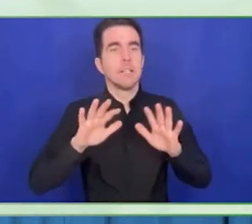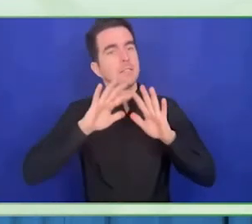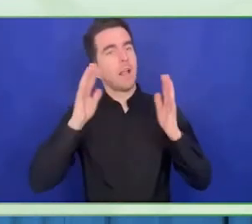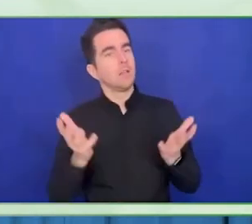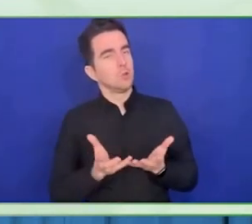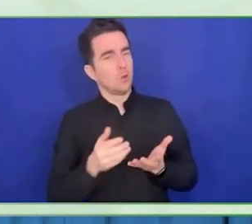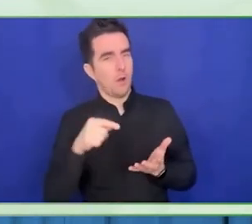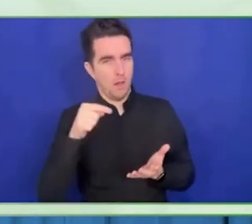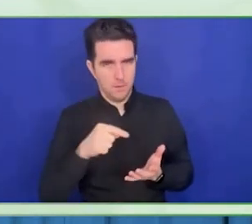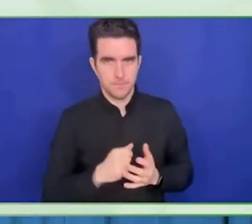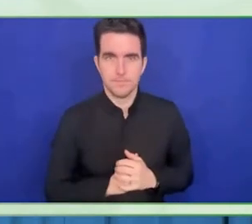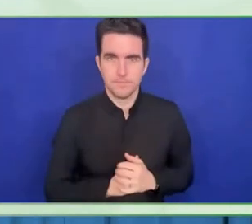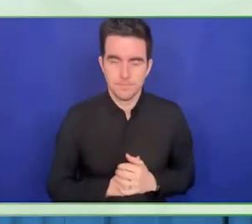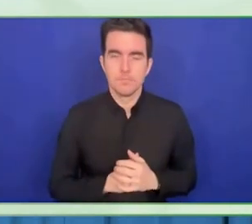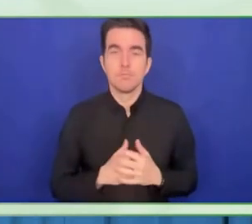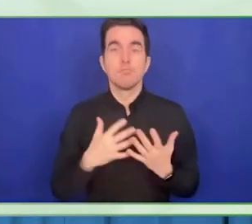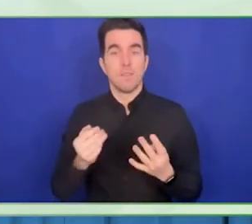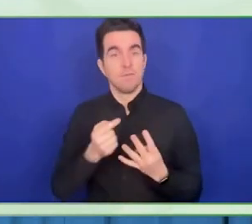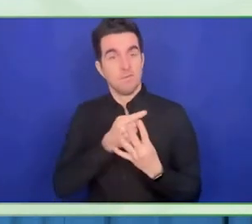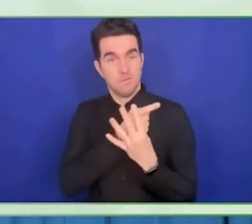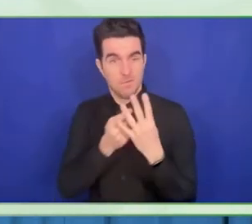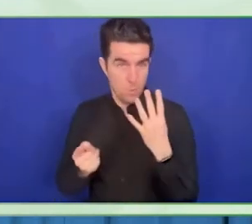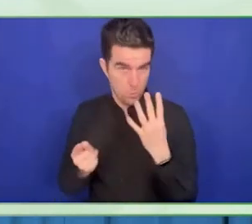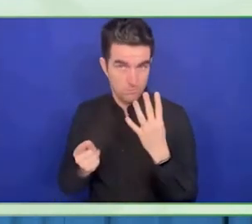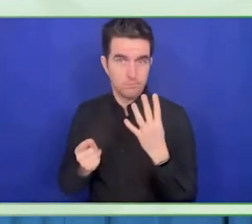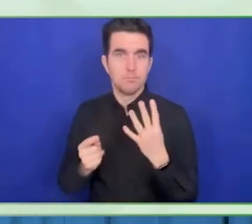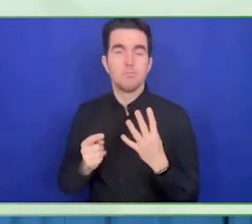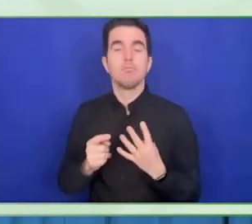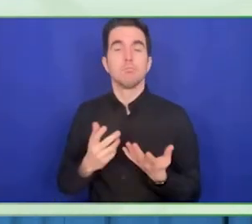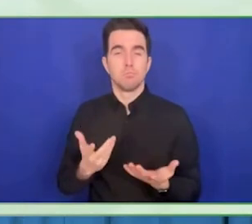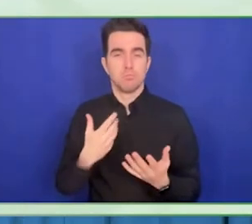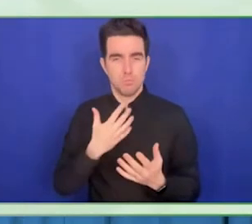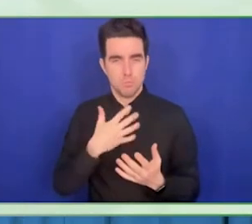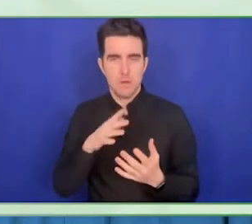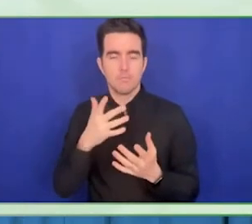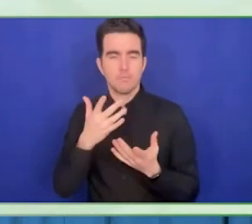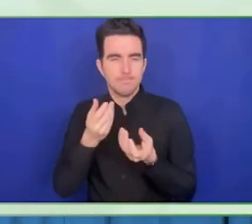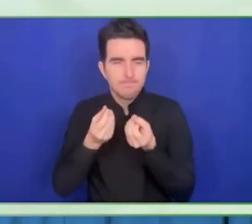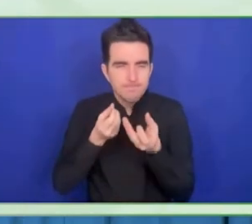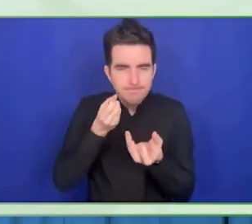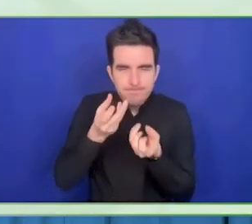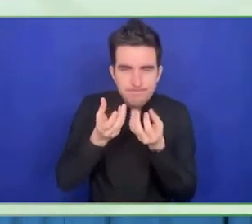We have established field schools starting in Cambodia we have